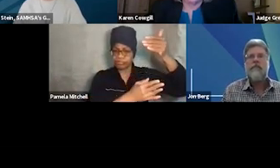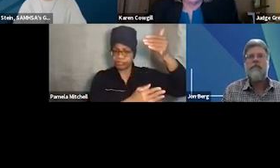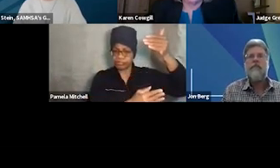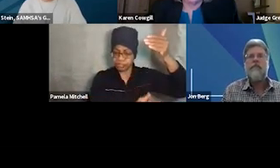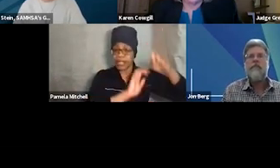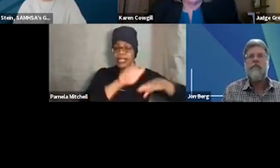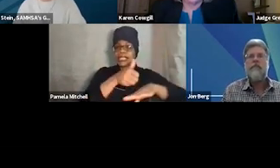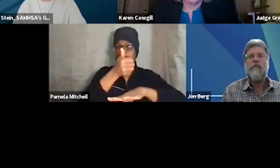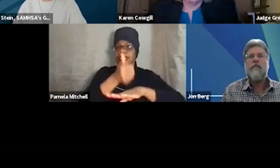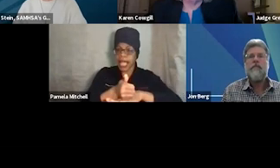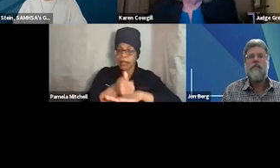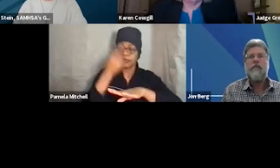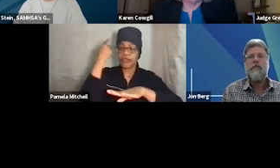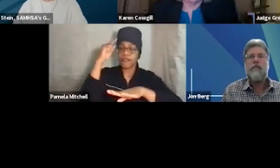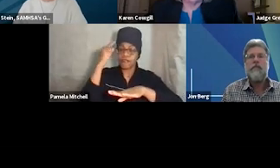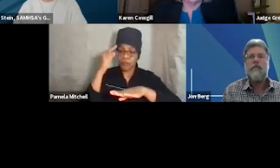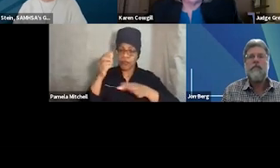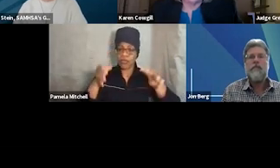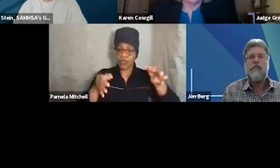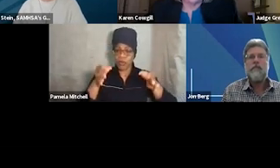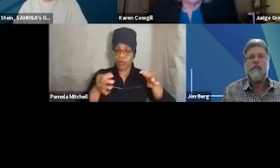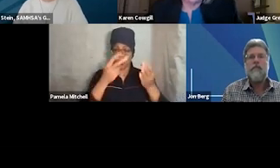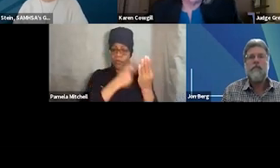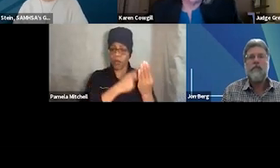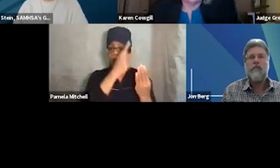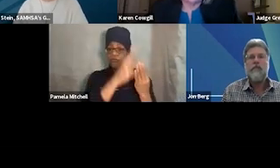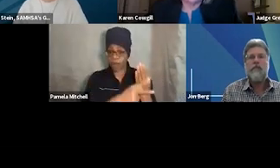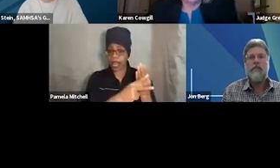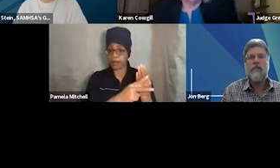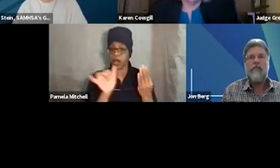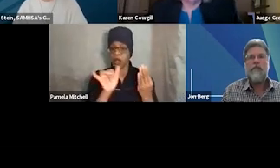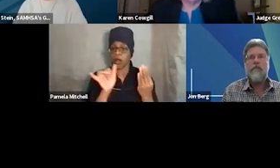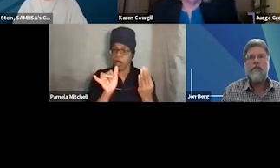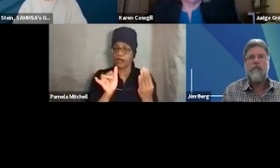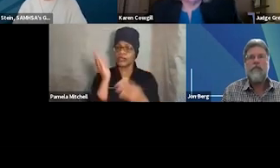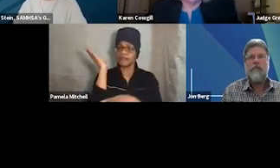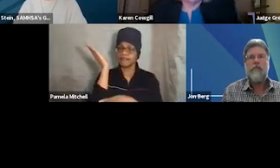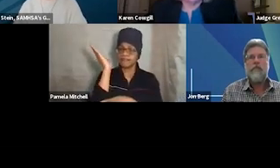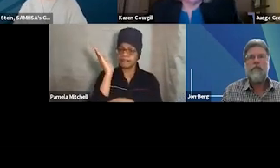a Spanish-speaking court for DUI court program. She's presented at numerous state and national conferences,